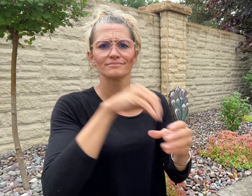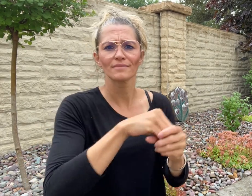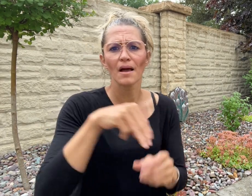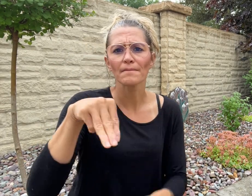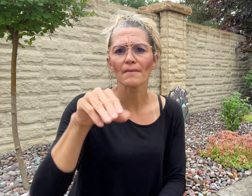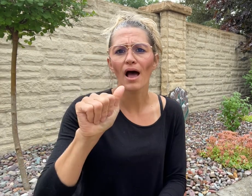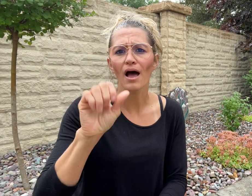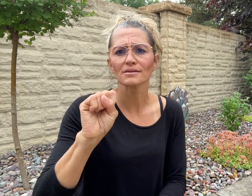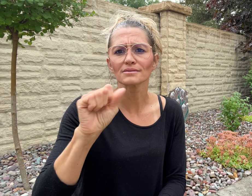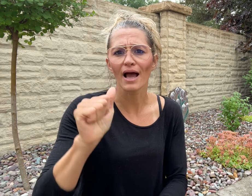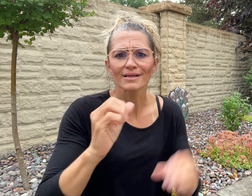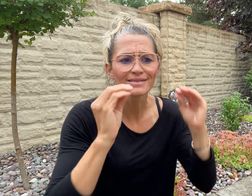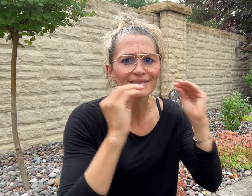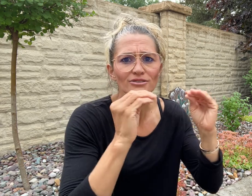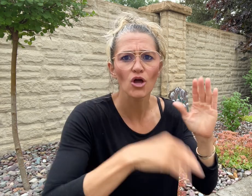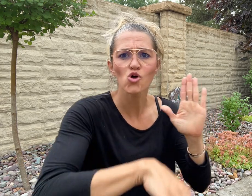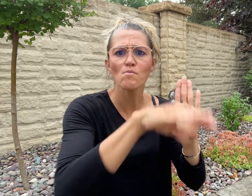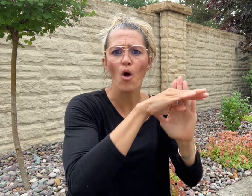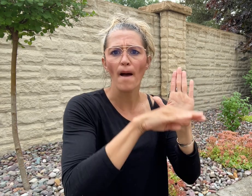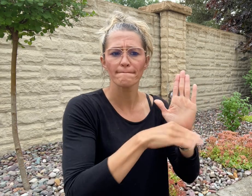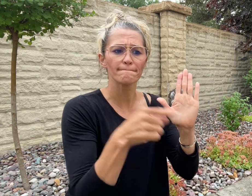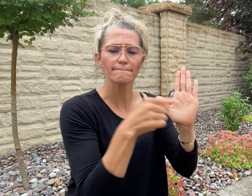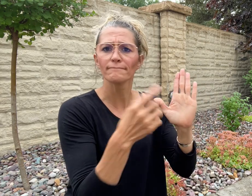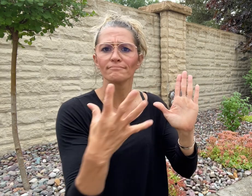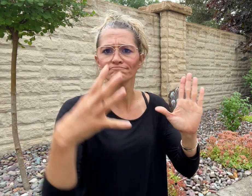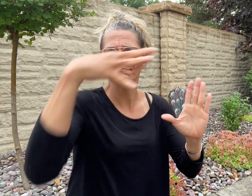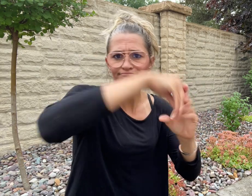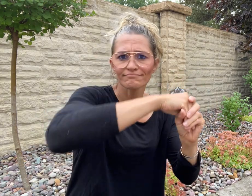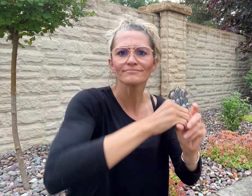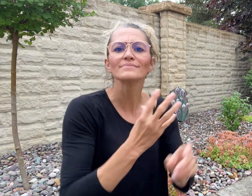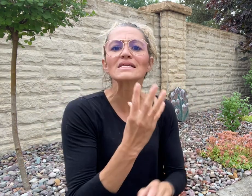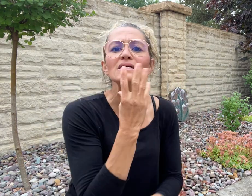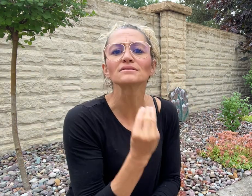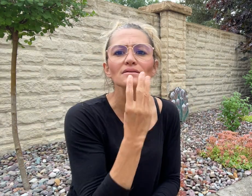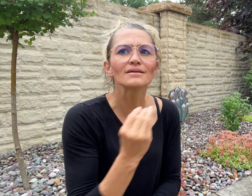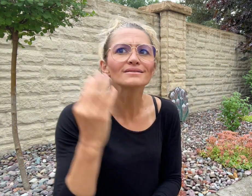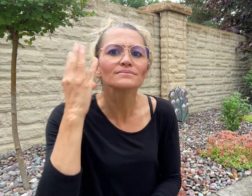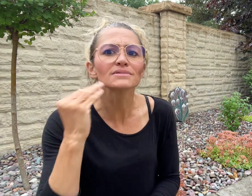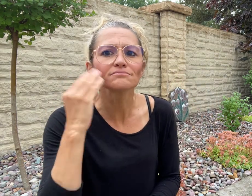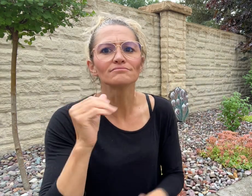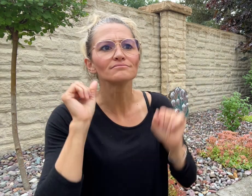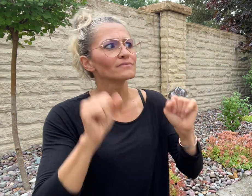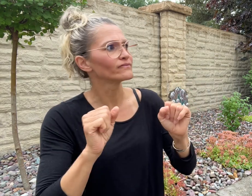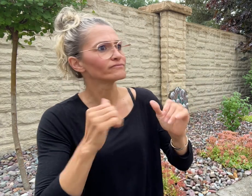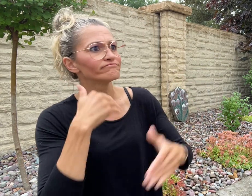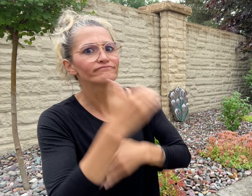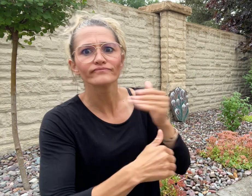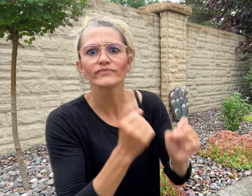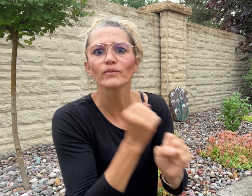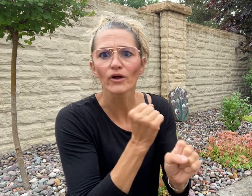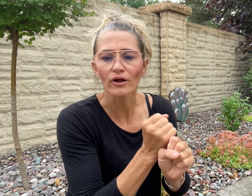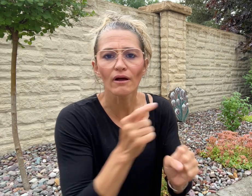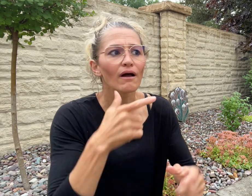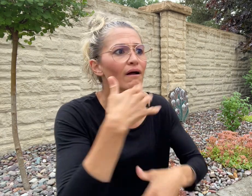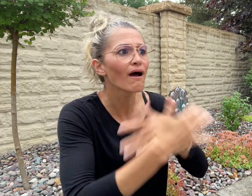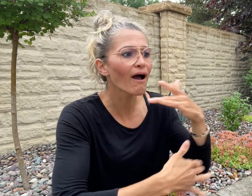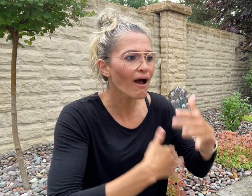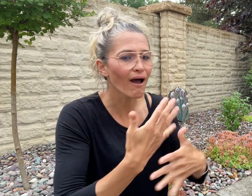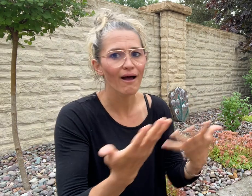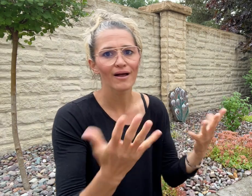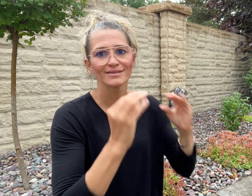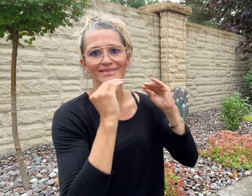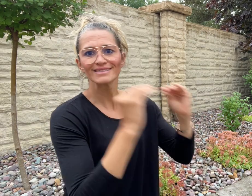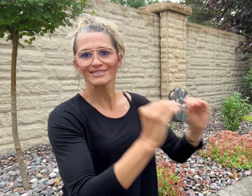program with Israel Experience. This program offers